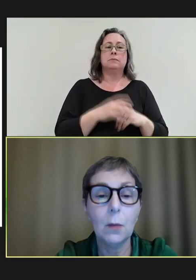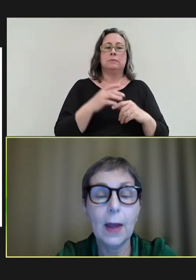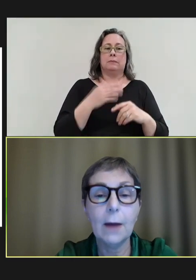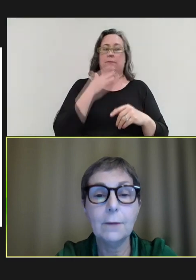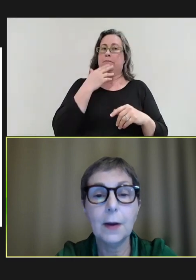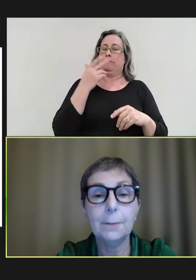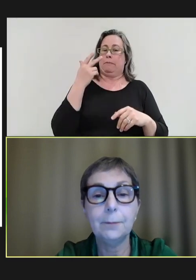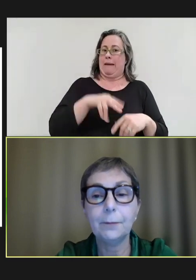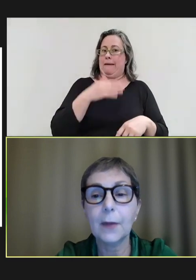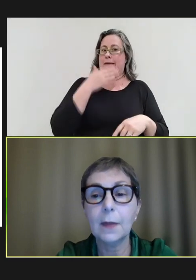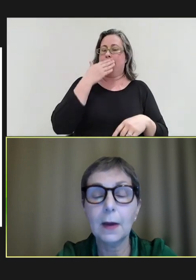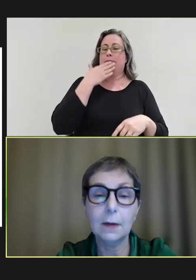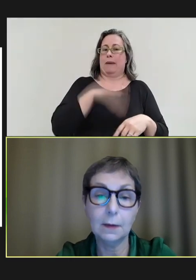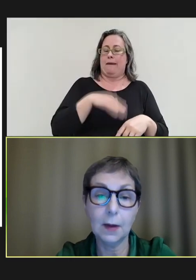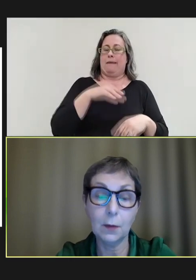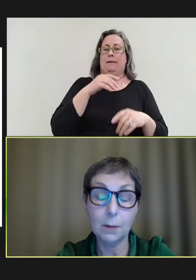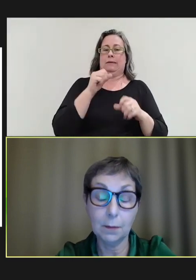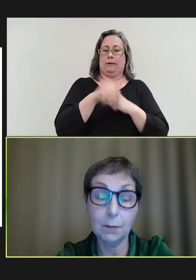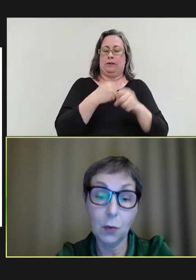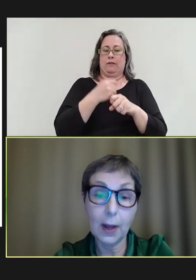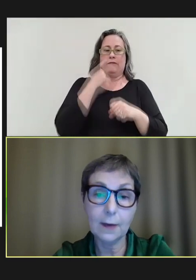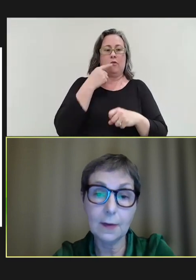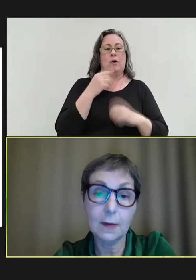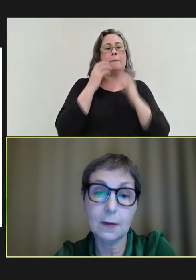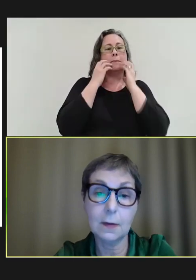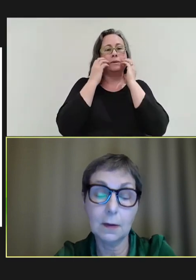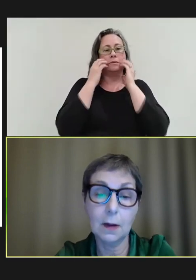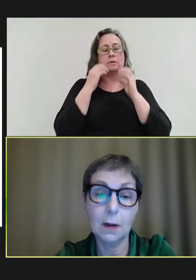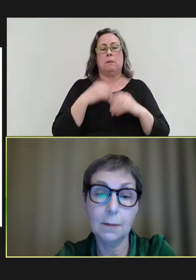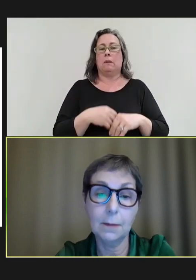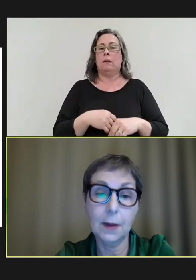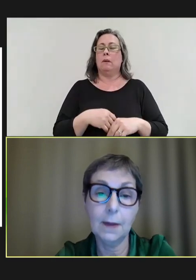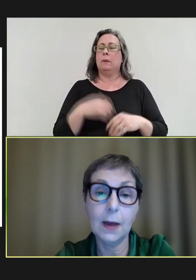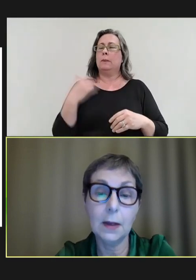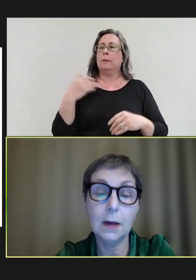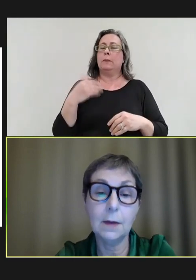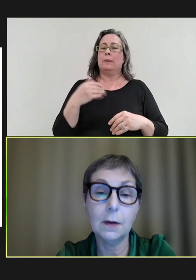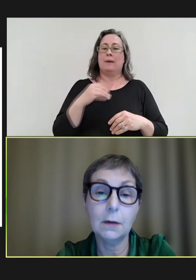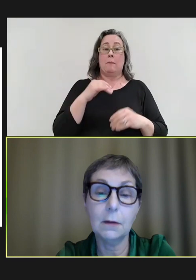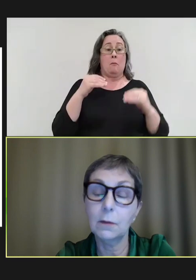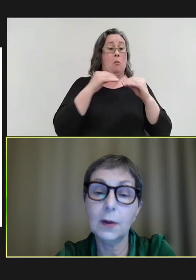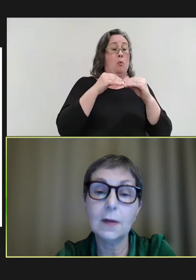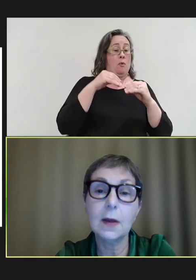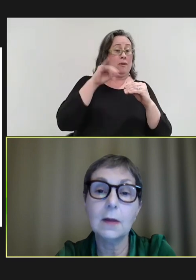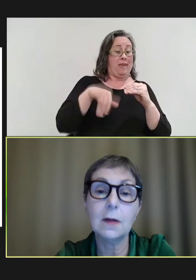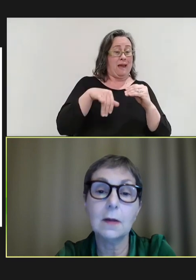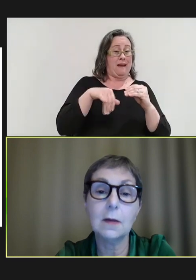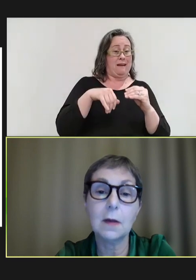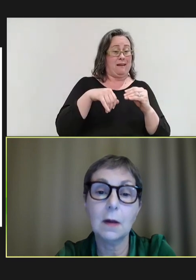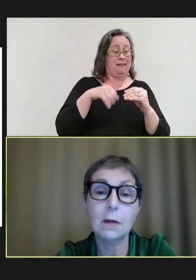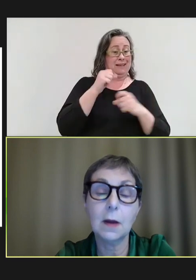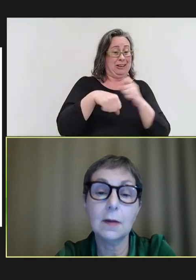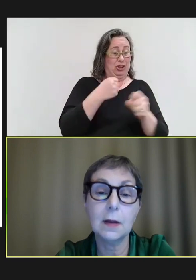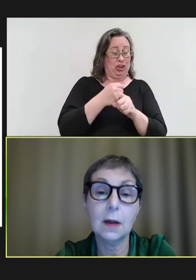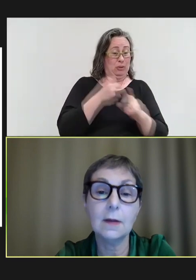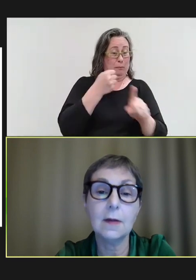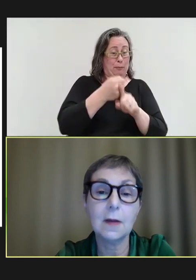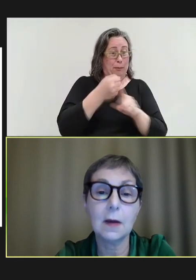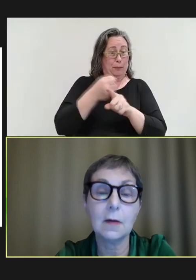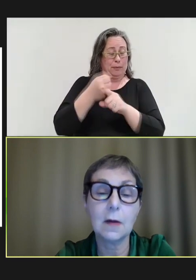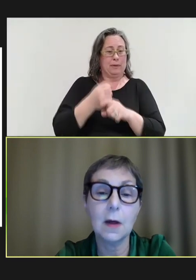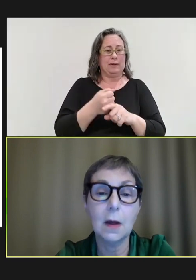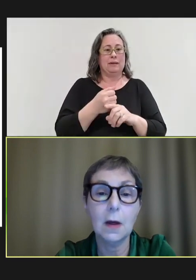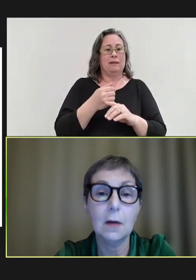We have that -- there were more cases in that year than we'd seen since 1996. So,